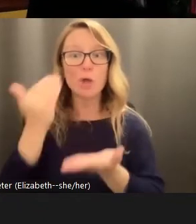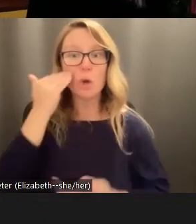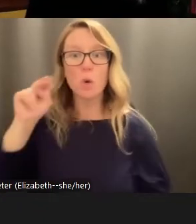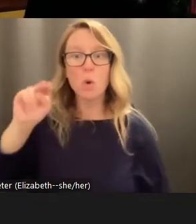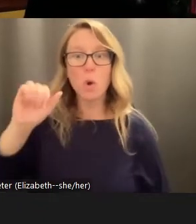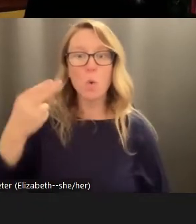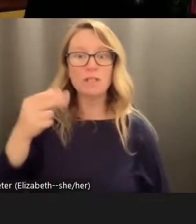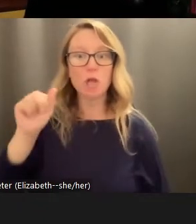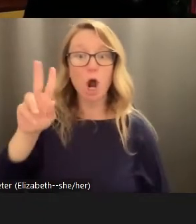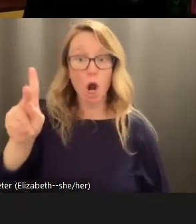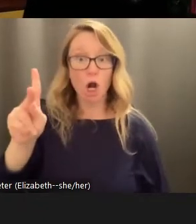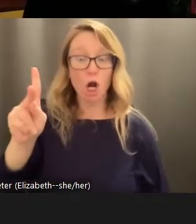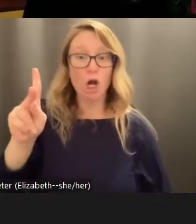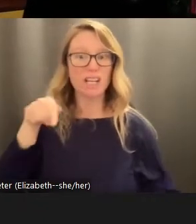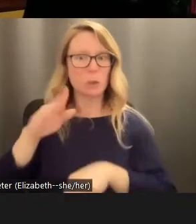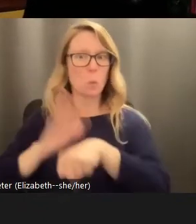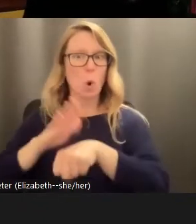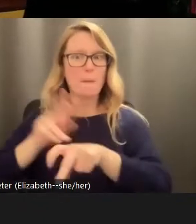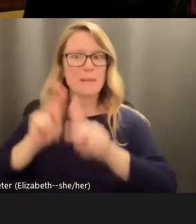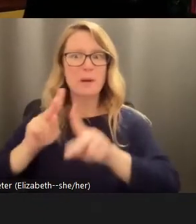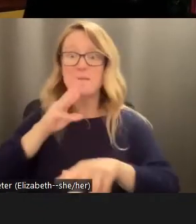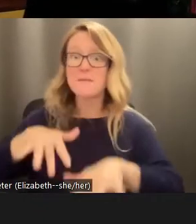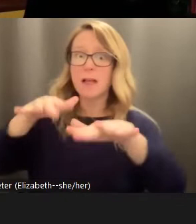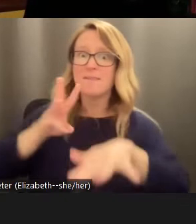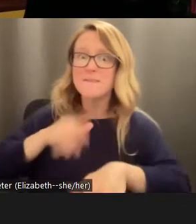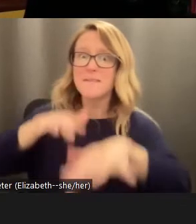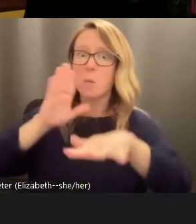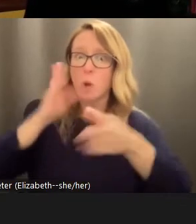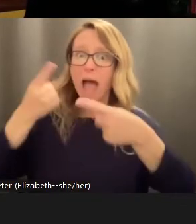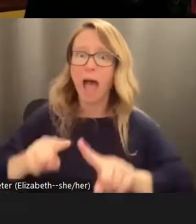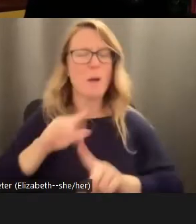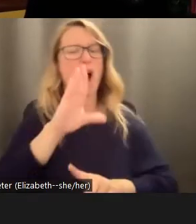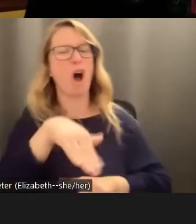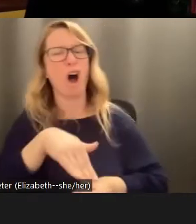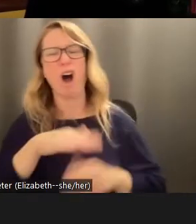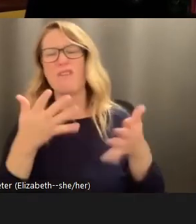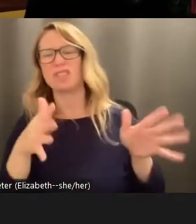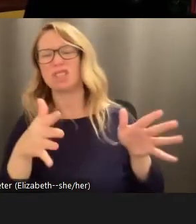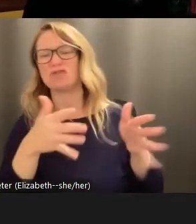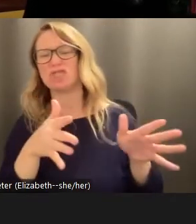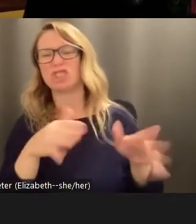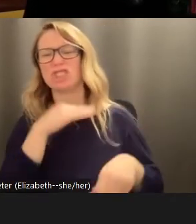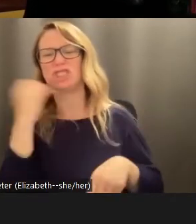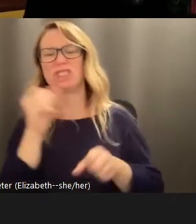people that a flood is coming. They were like, oh, no, get out of here. It came a lot of people with the great delusion,